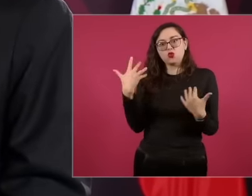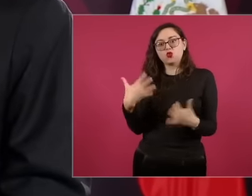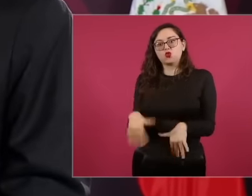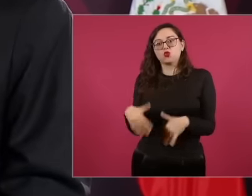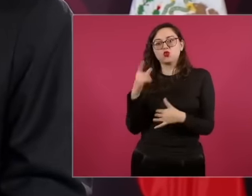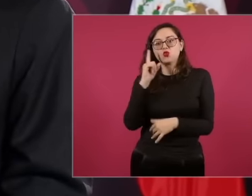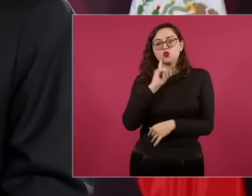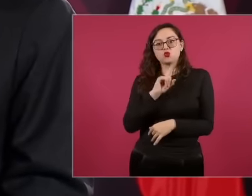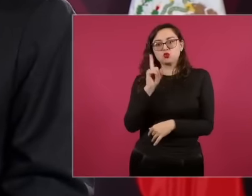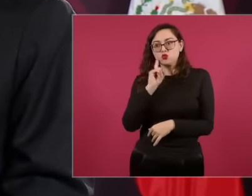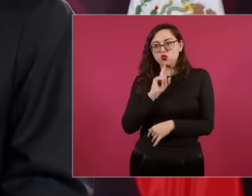insensitive